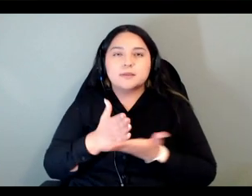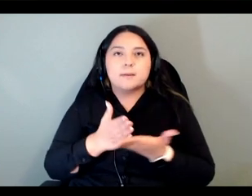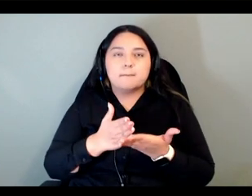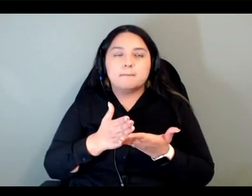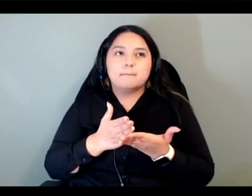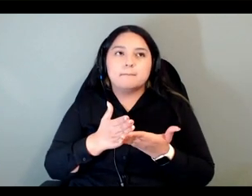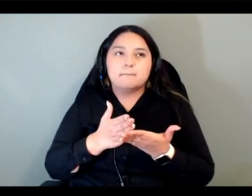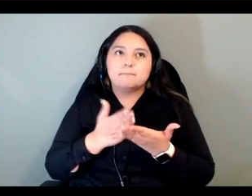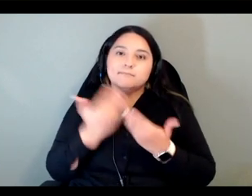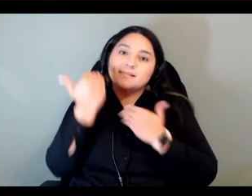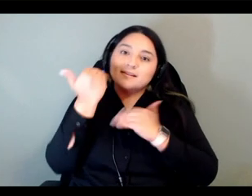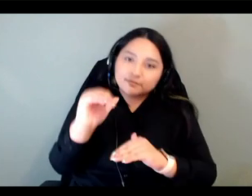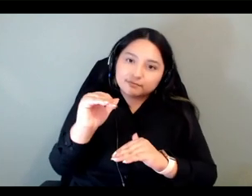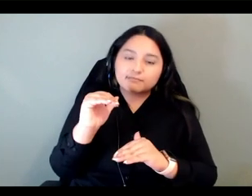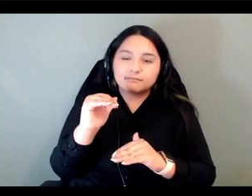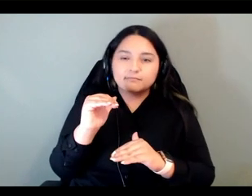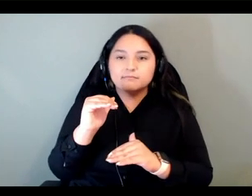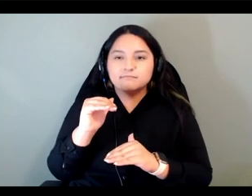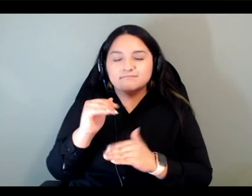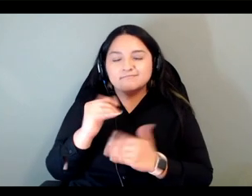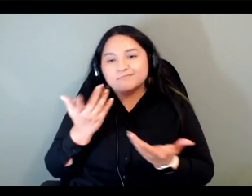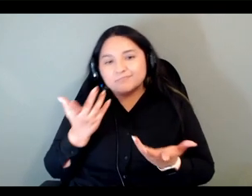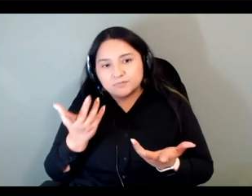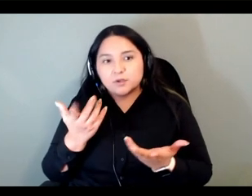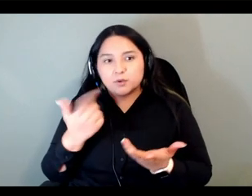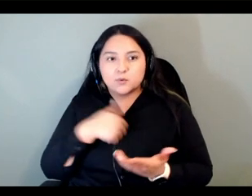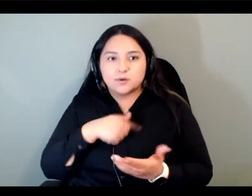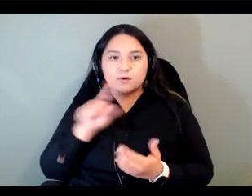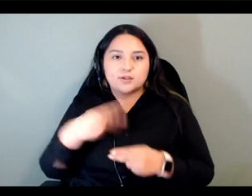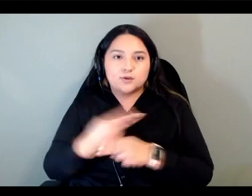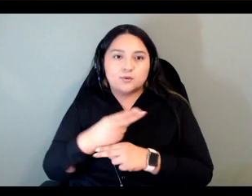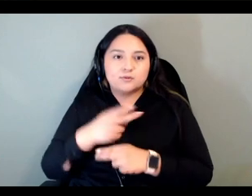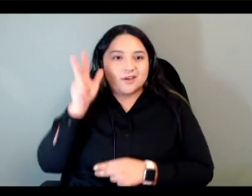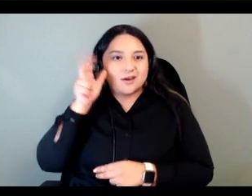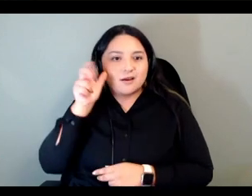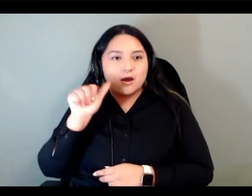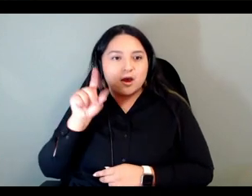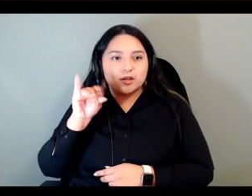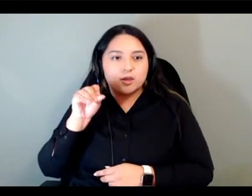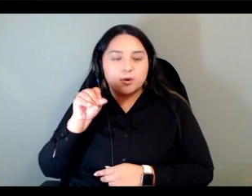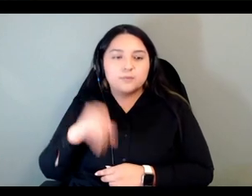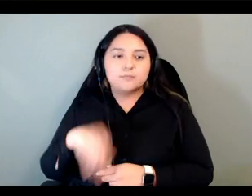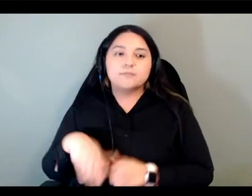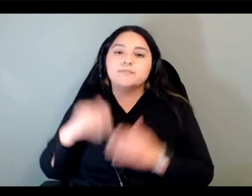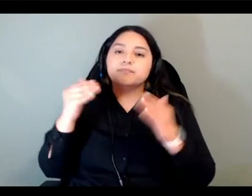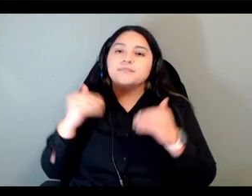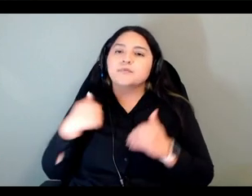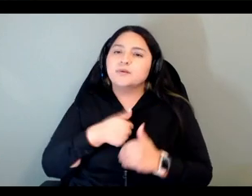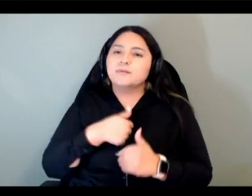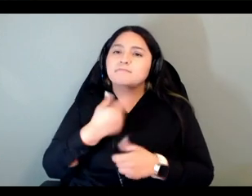constraints we had so that's how it ended up we also used made sure that the language